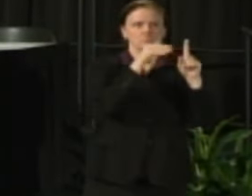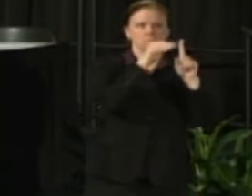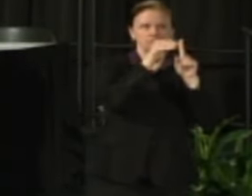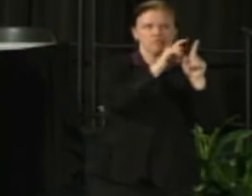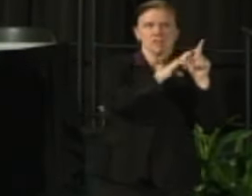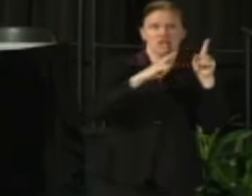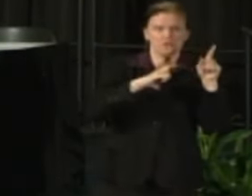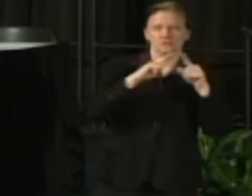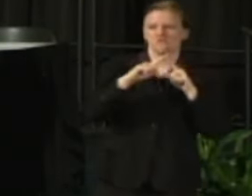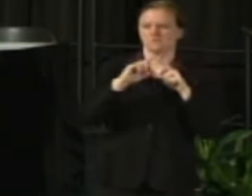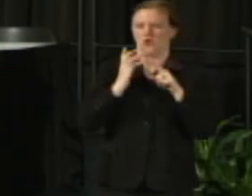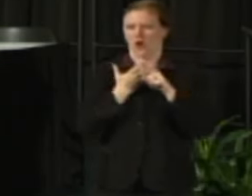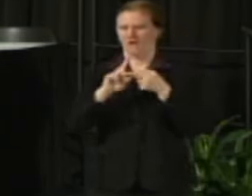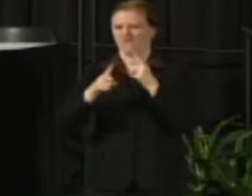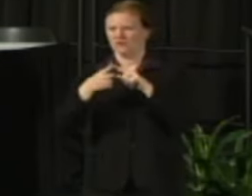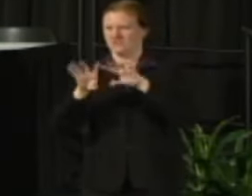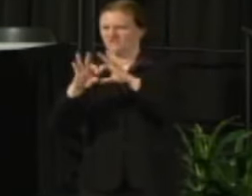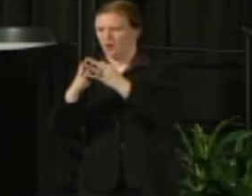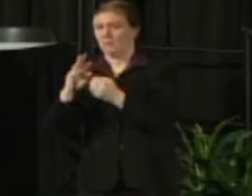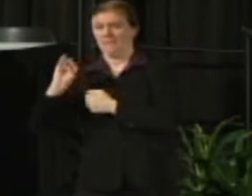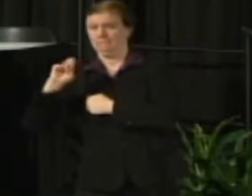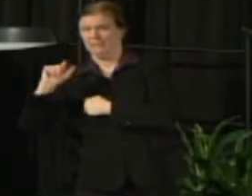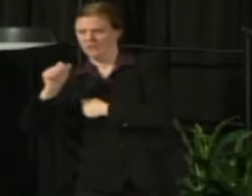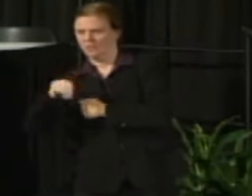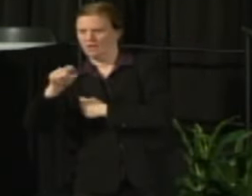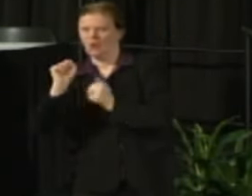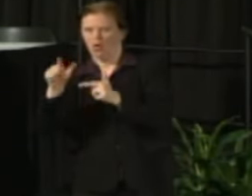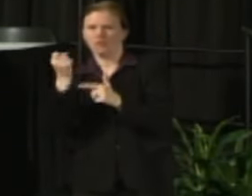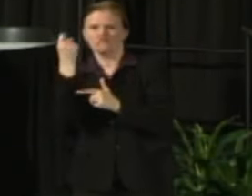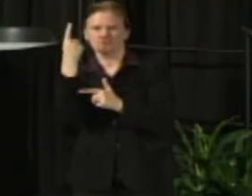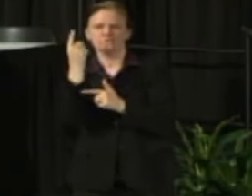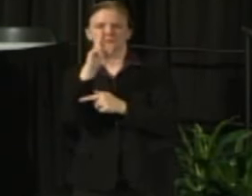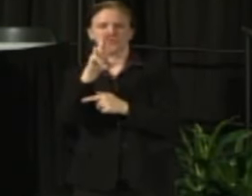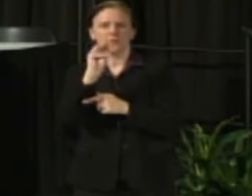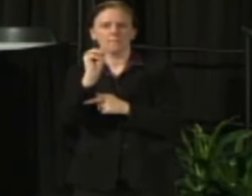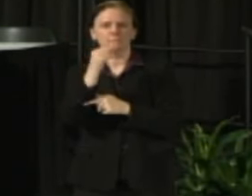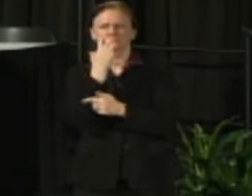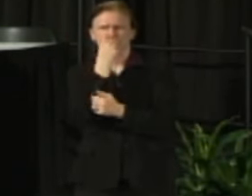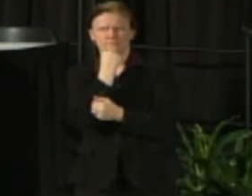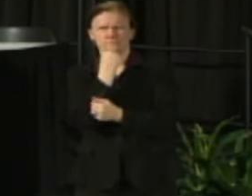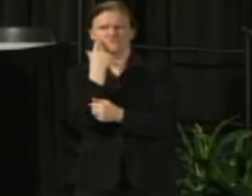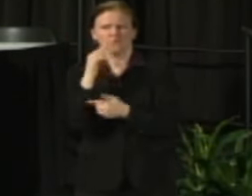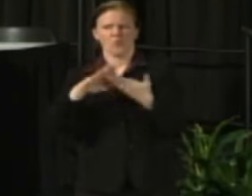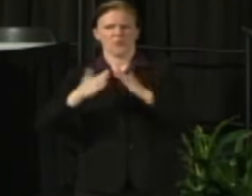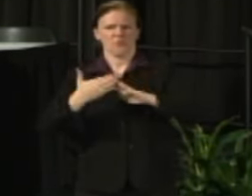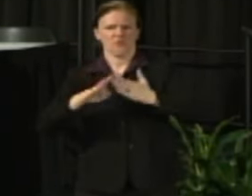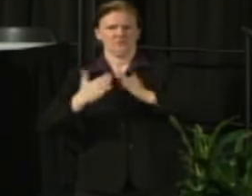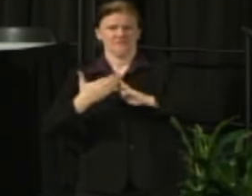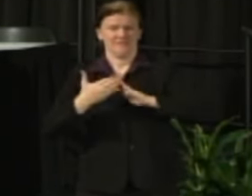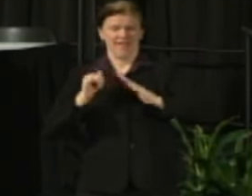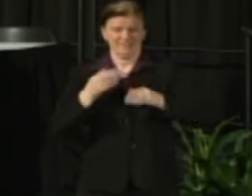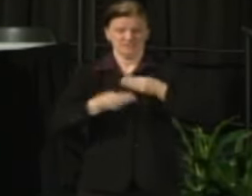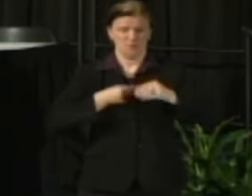that everybody understands the absolute value and impact that we have and why these budget cuts will be so damaging.